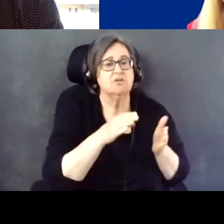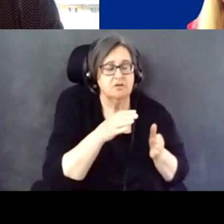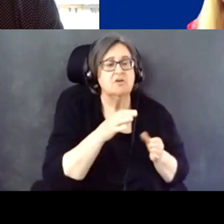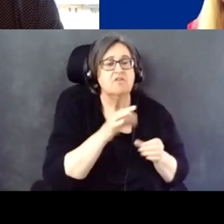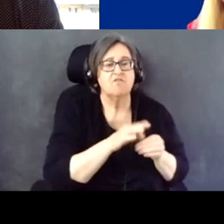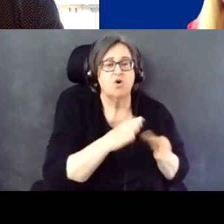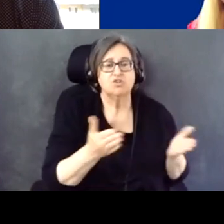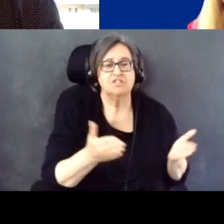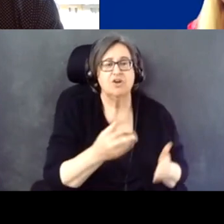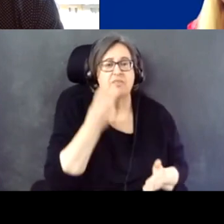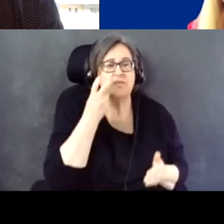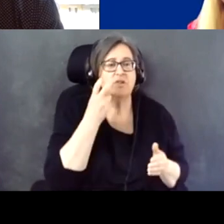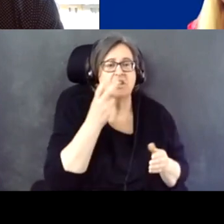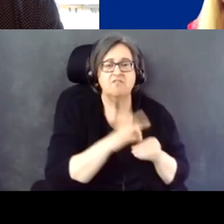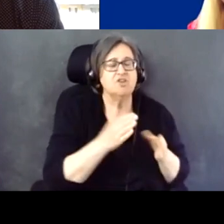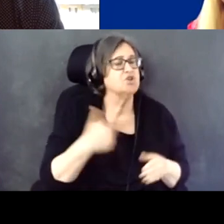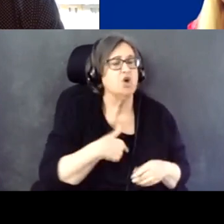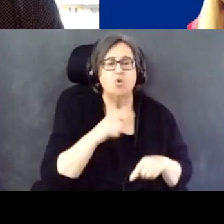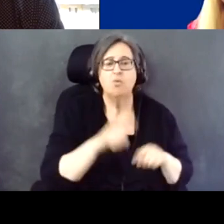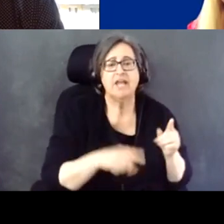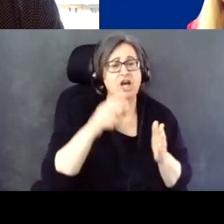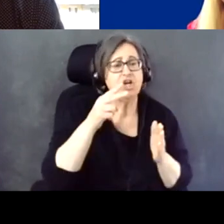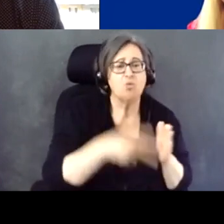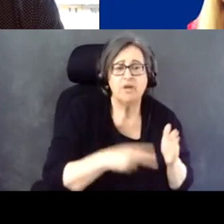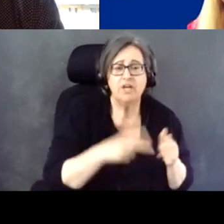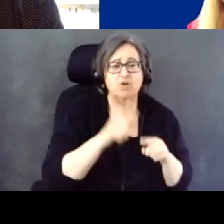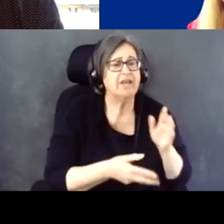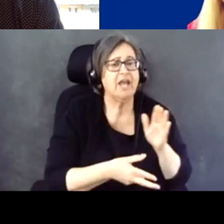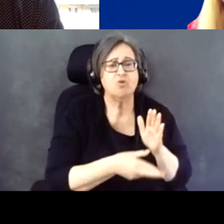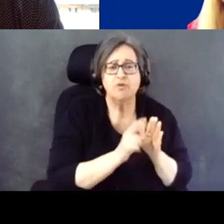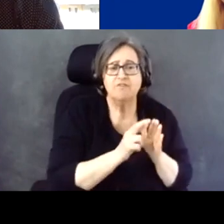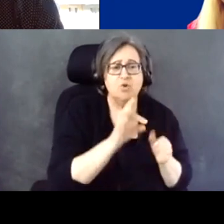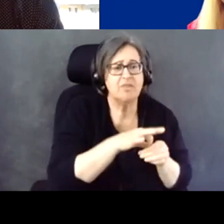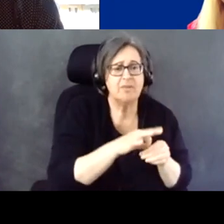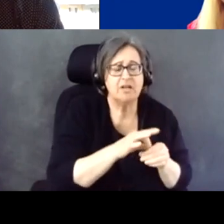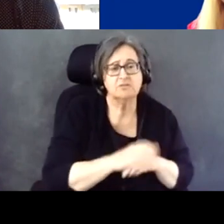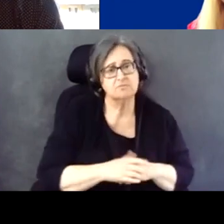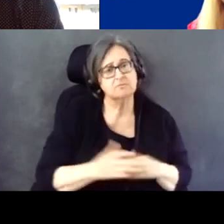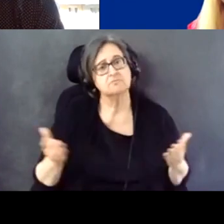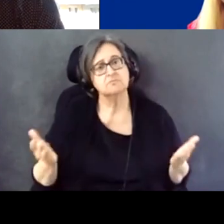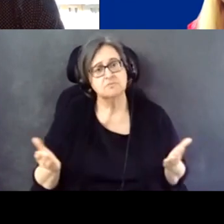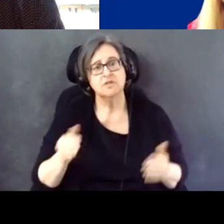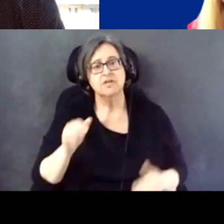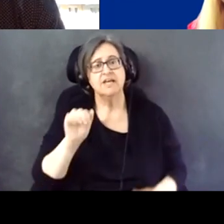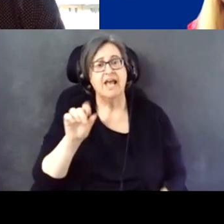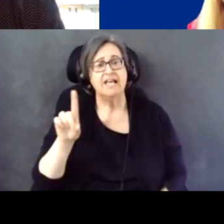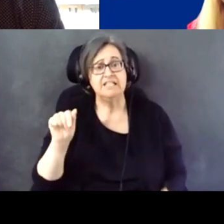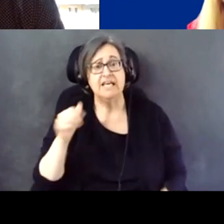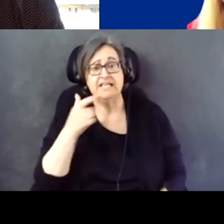We can't read our ballots and that's a non-start. A.D.A. says we should have that right.